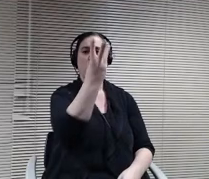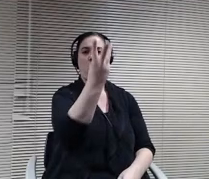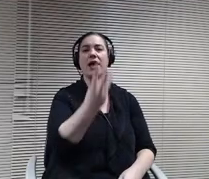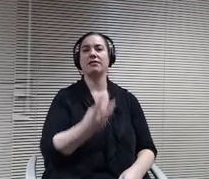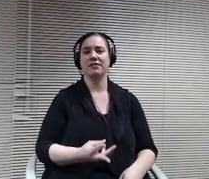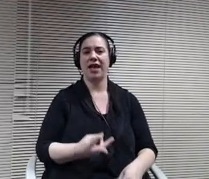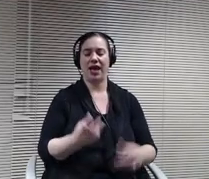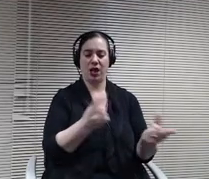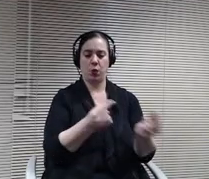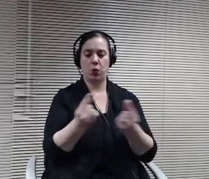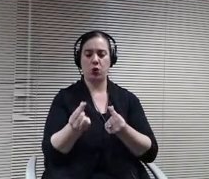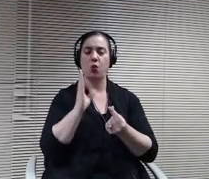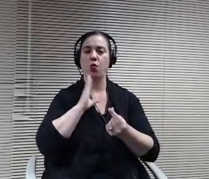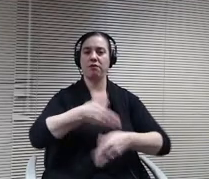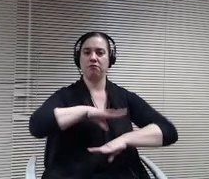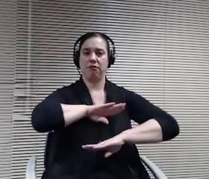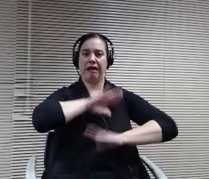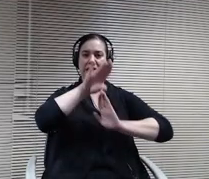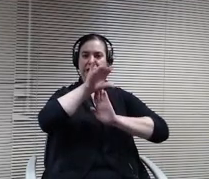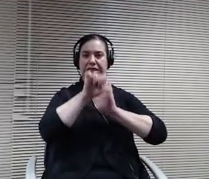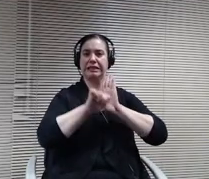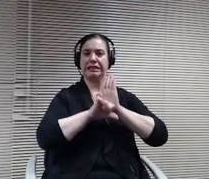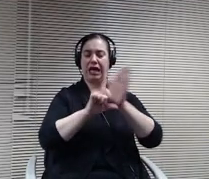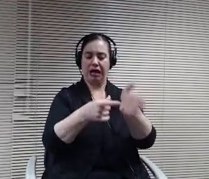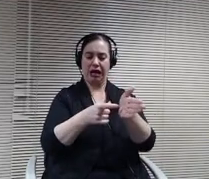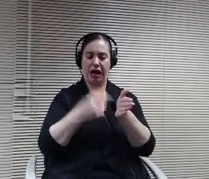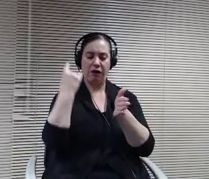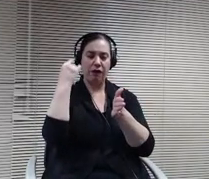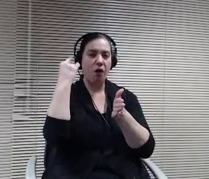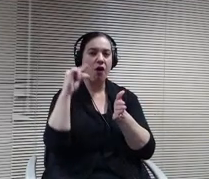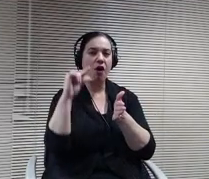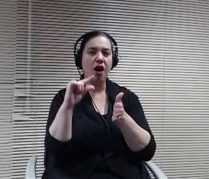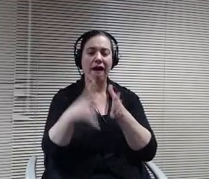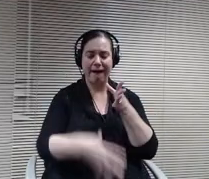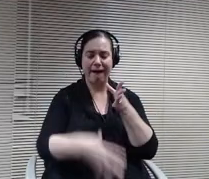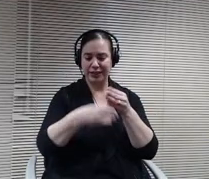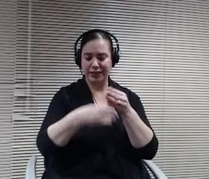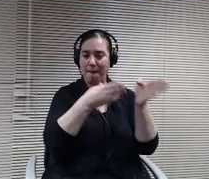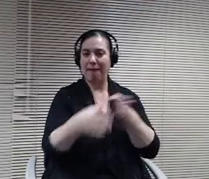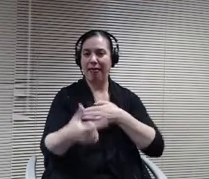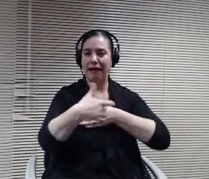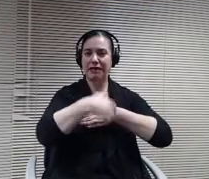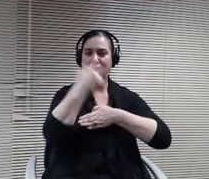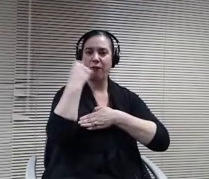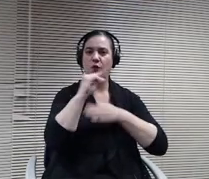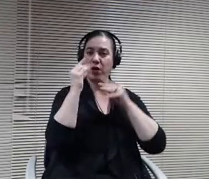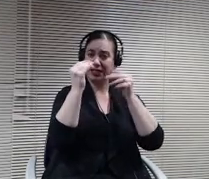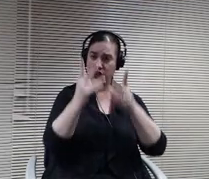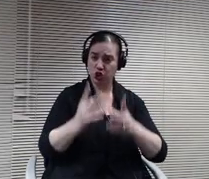additional planning time for teachers. And we would have our mass program on Wednesdays, more